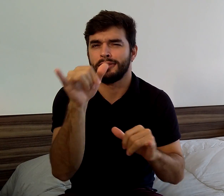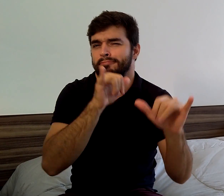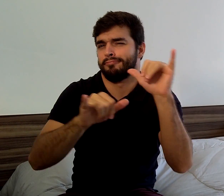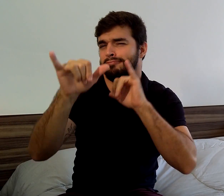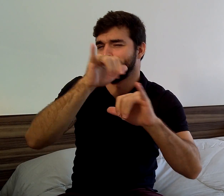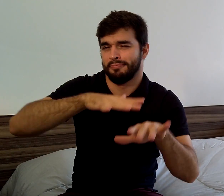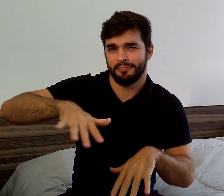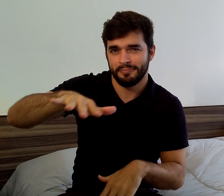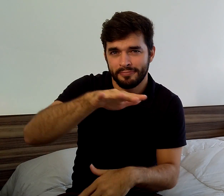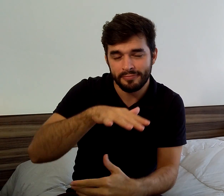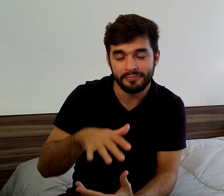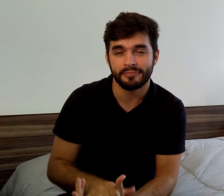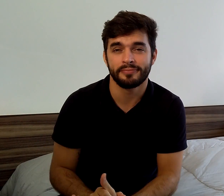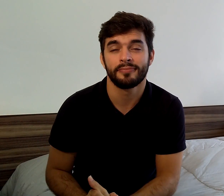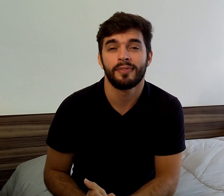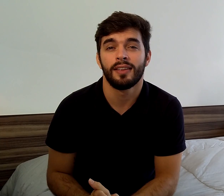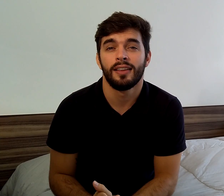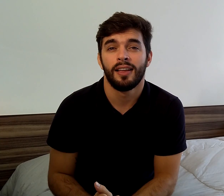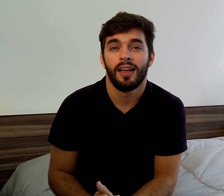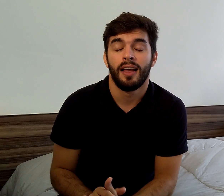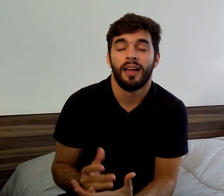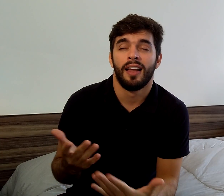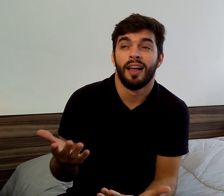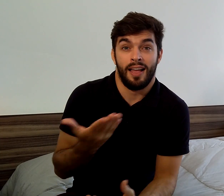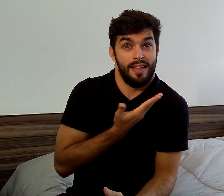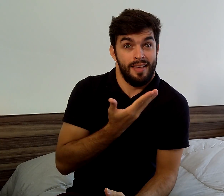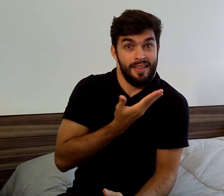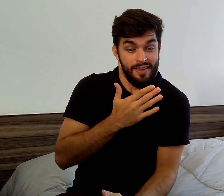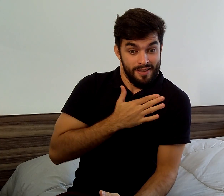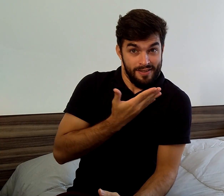interacting. While my friends